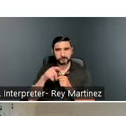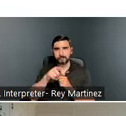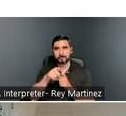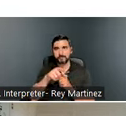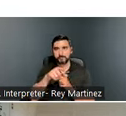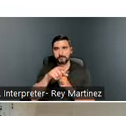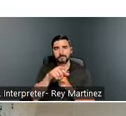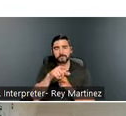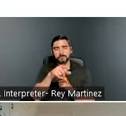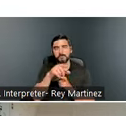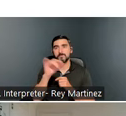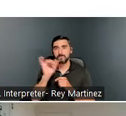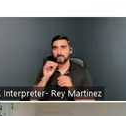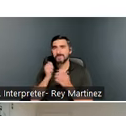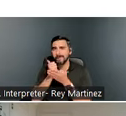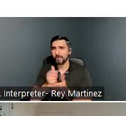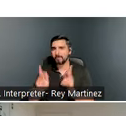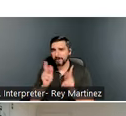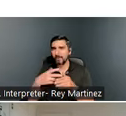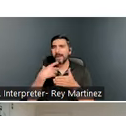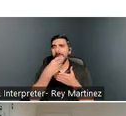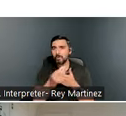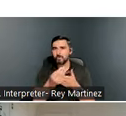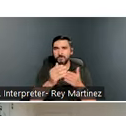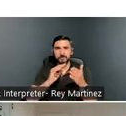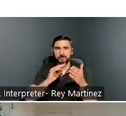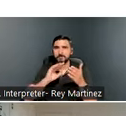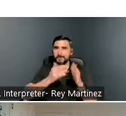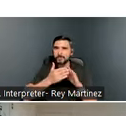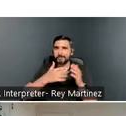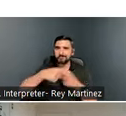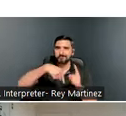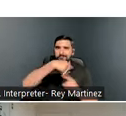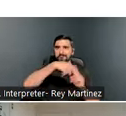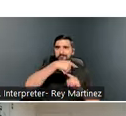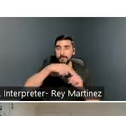out into their community. Right? It’s amazing to have services onsite, but its also important for